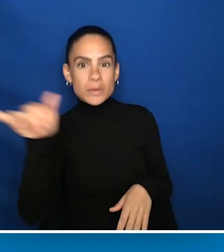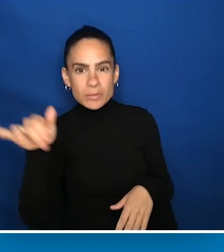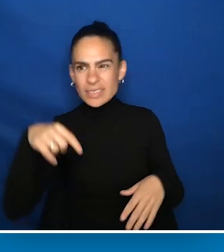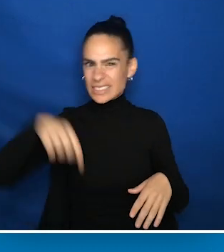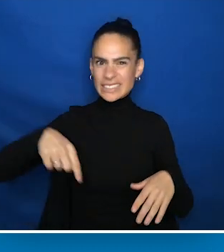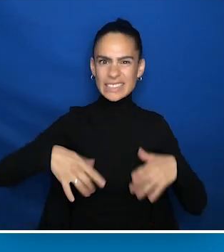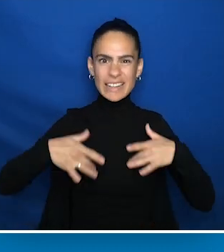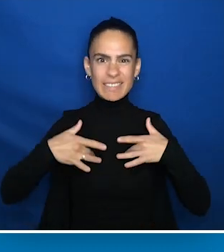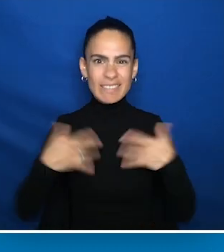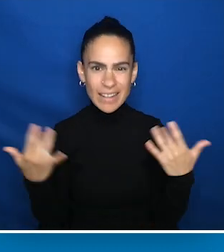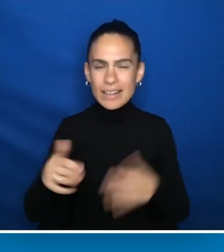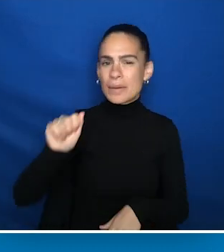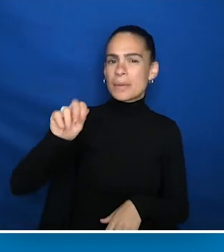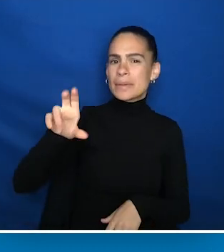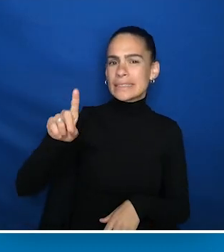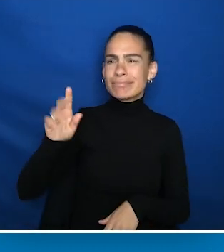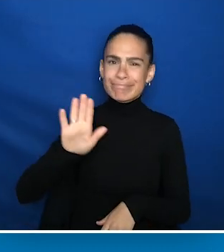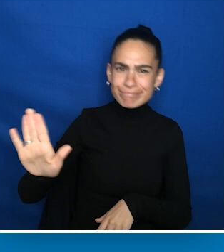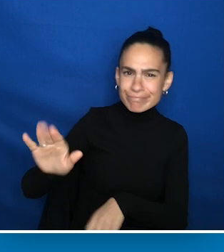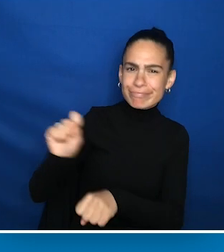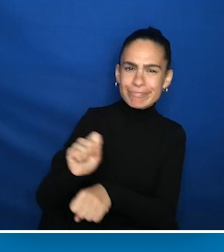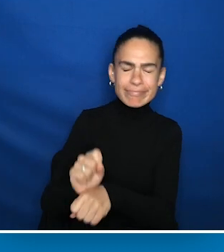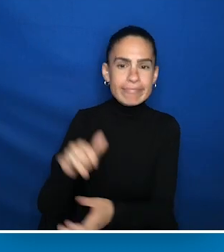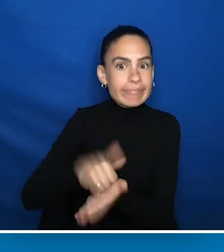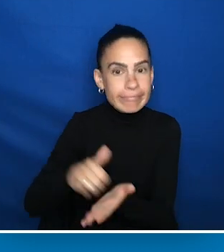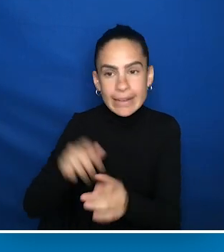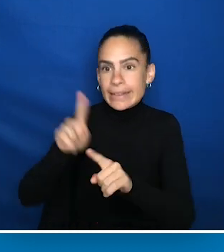It's also true that this gala and the work of AUCD wouldn't be possible